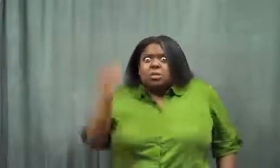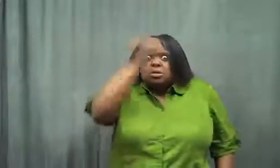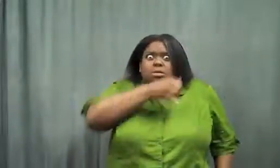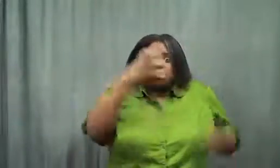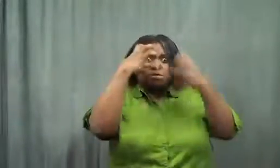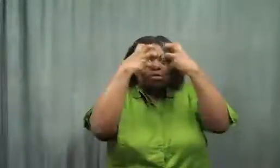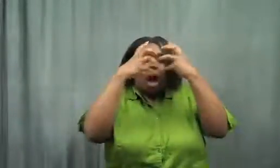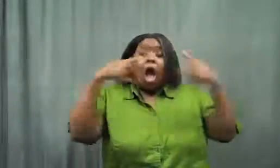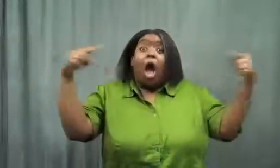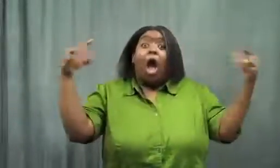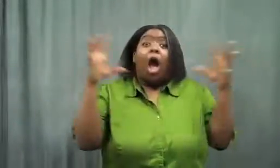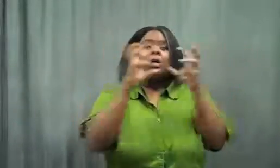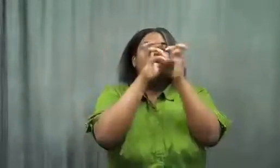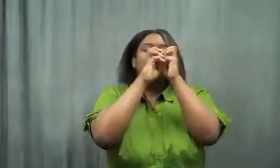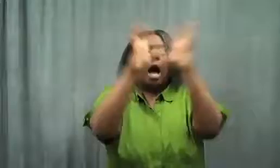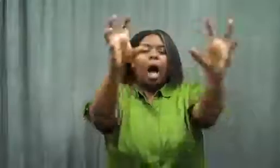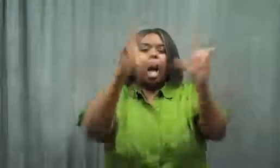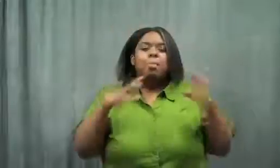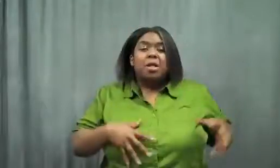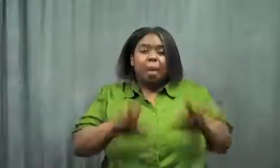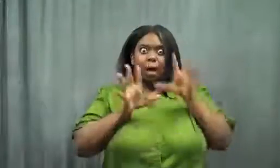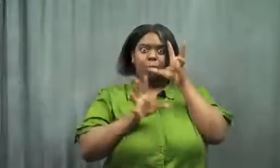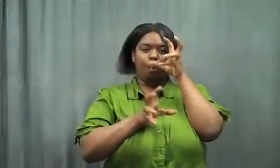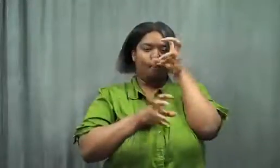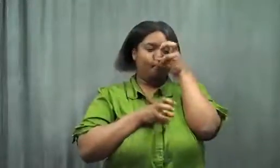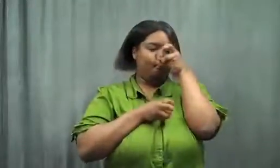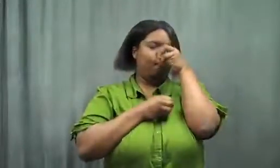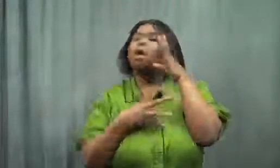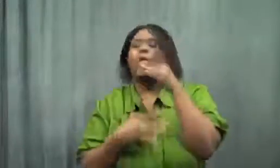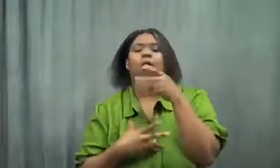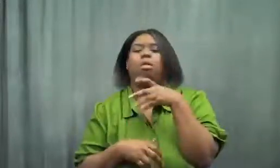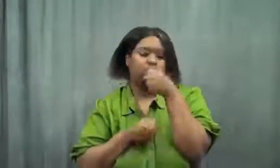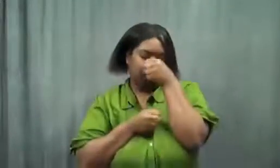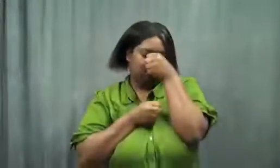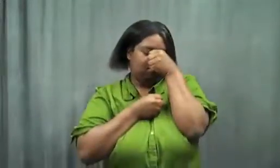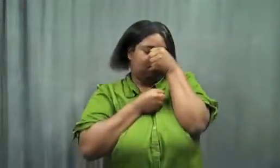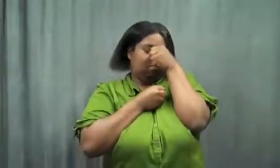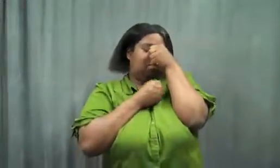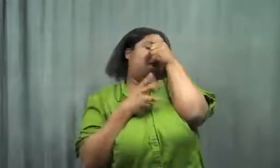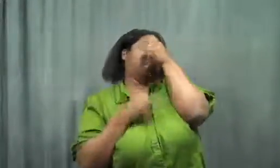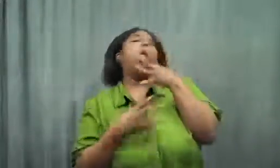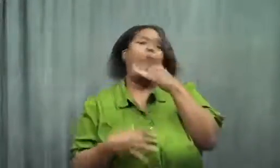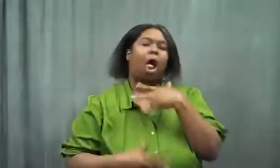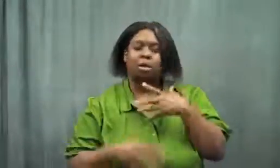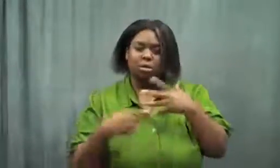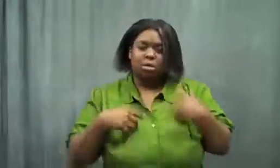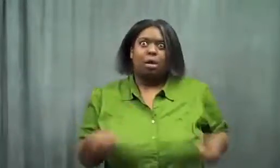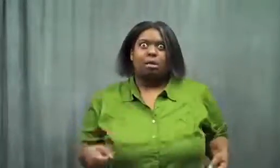It hurt! My stomach cramped, then I let go. Cramp, poop, cramp, poopl